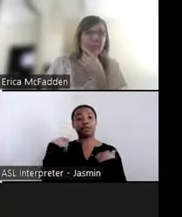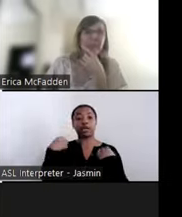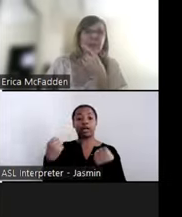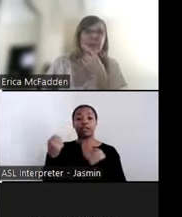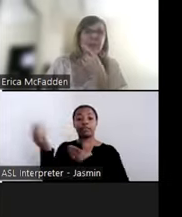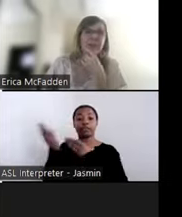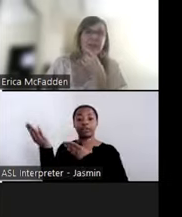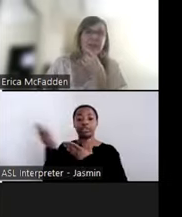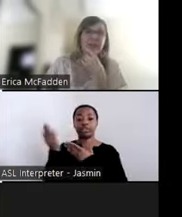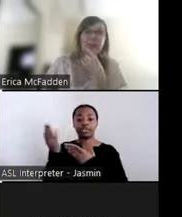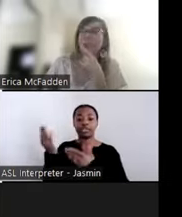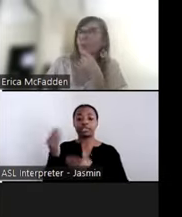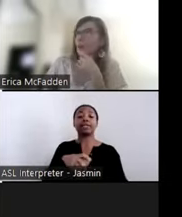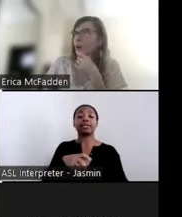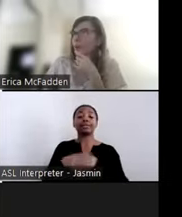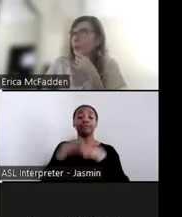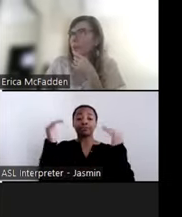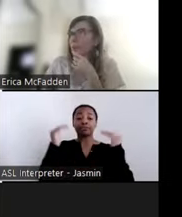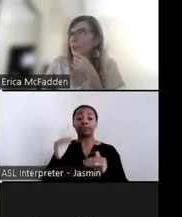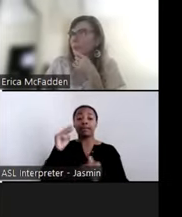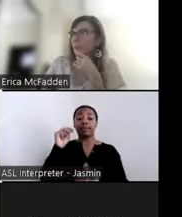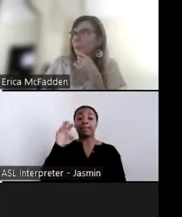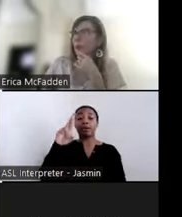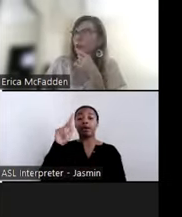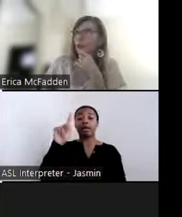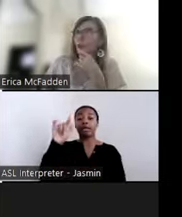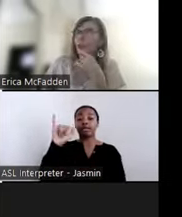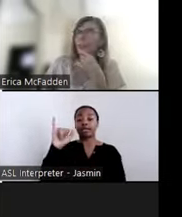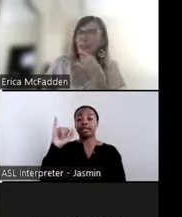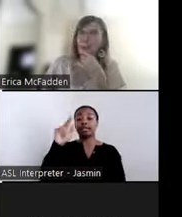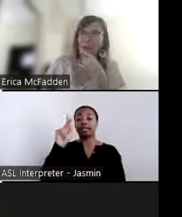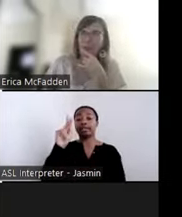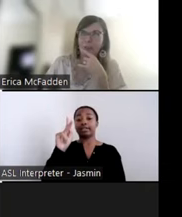Collaborative, TAC. Why don't you just kick us off.